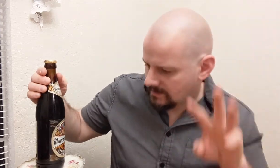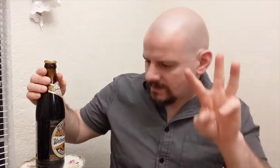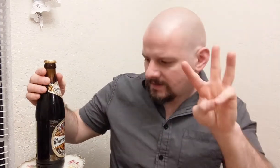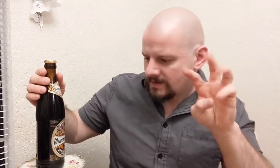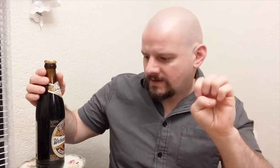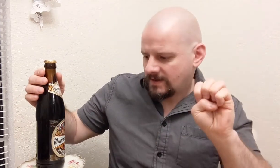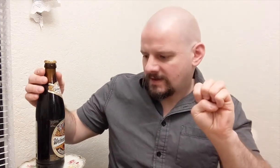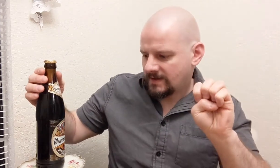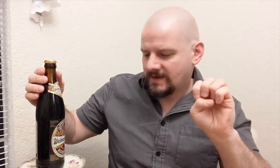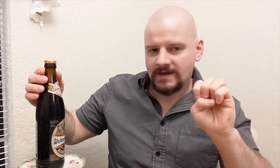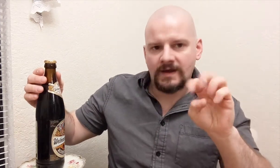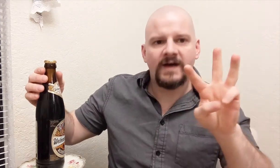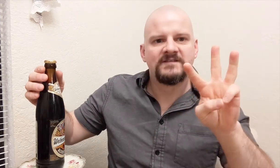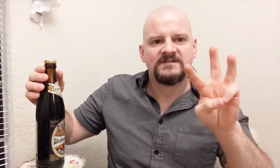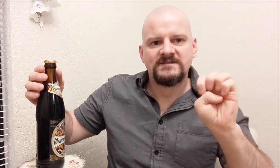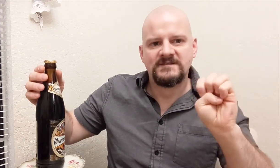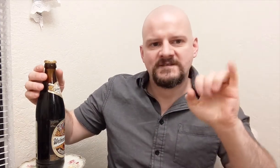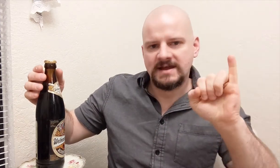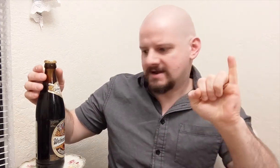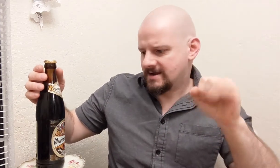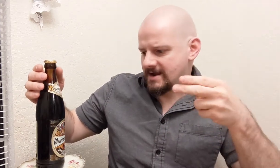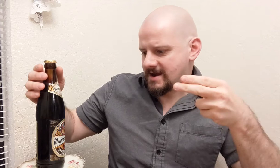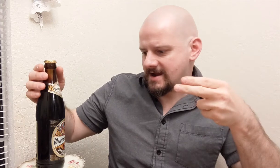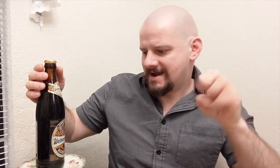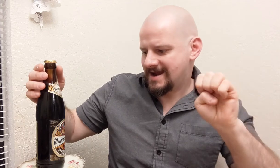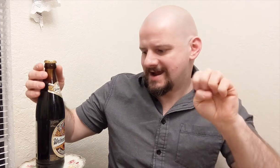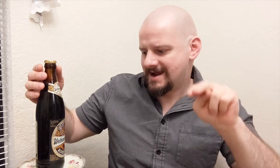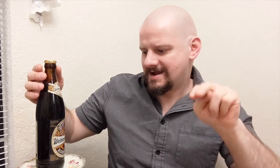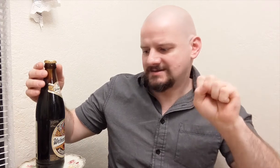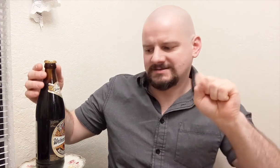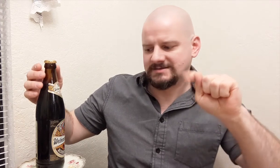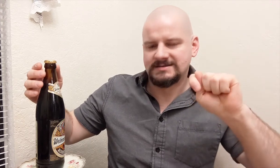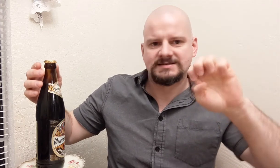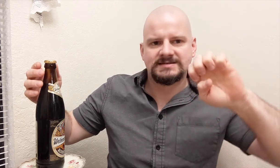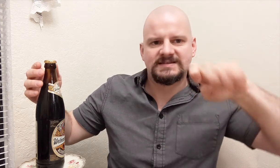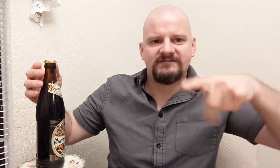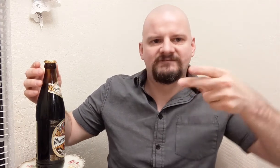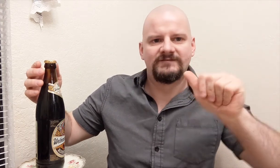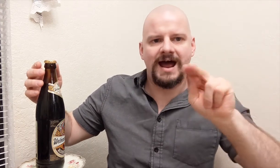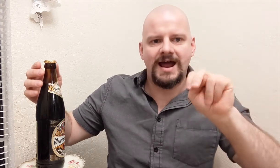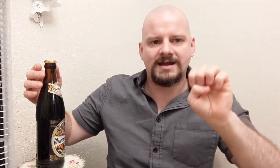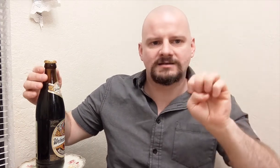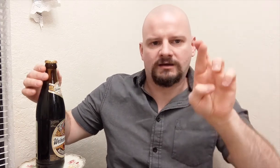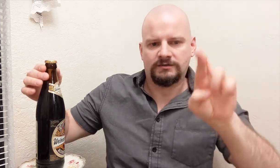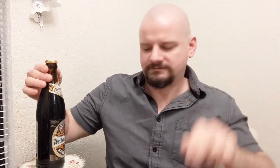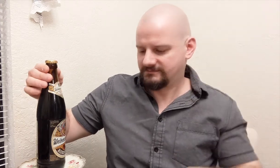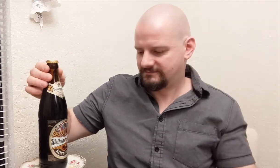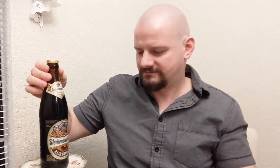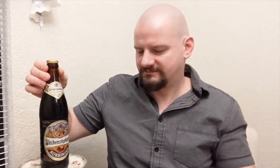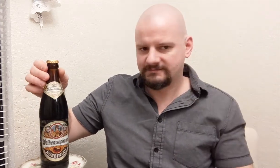Weihenstephaner.